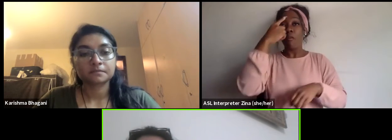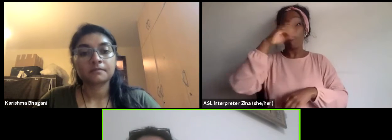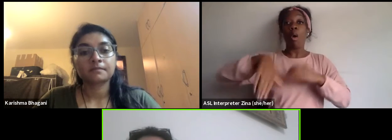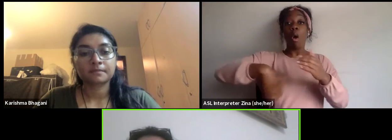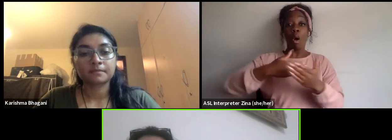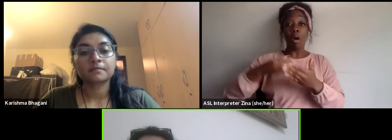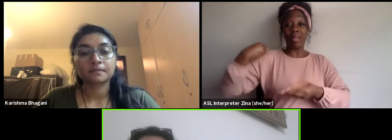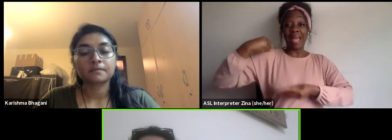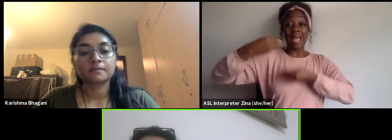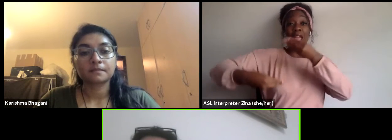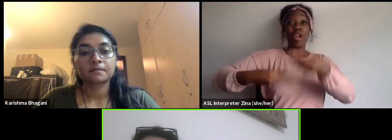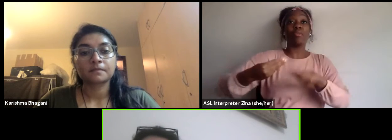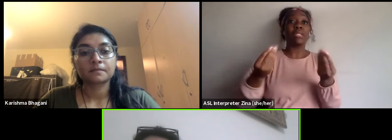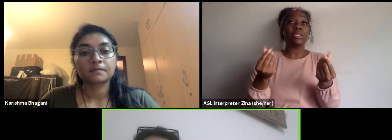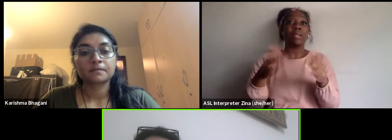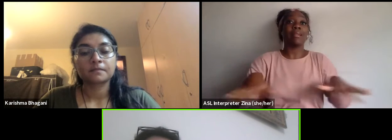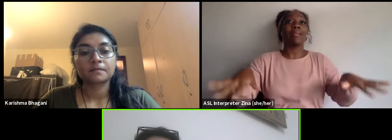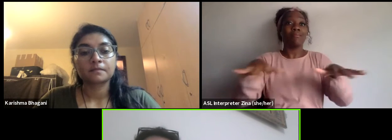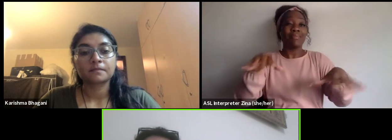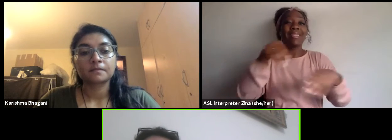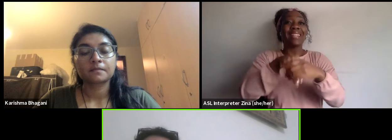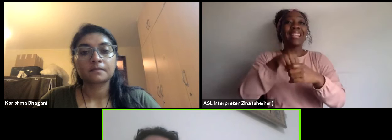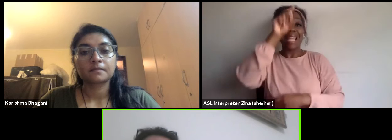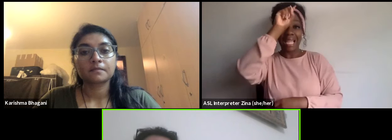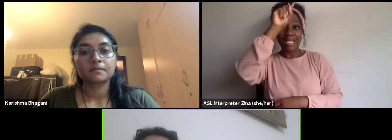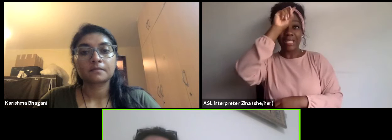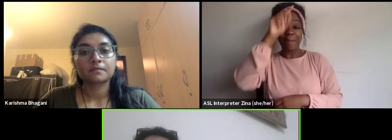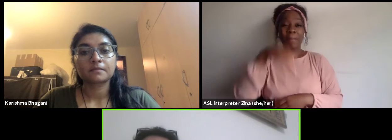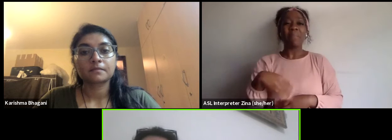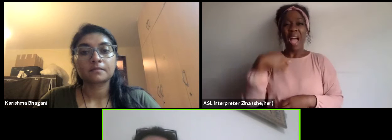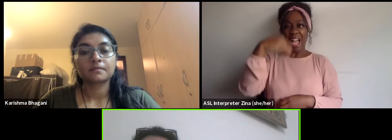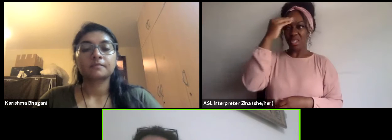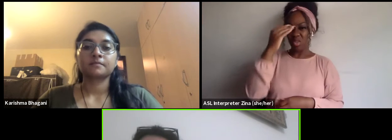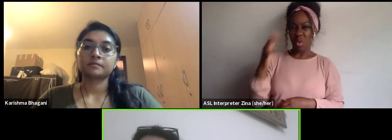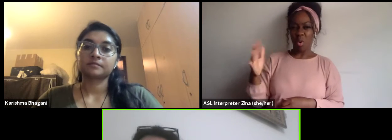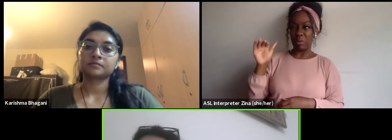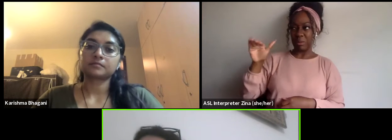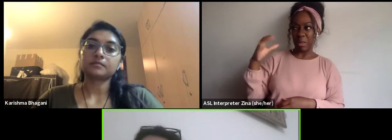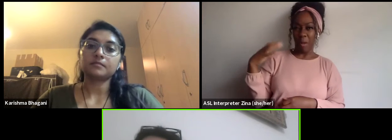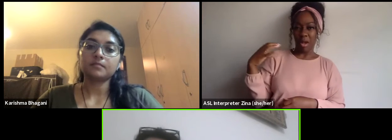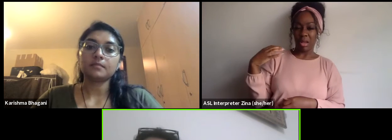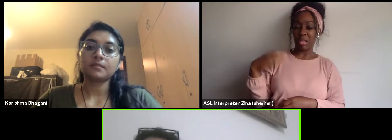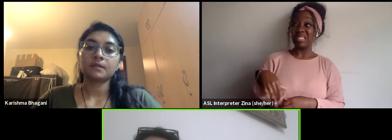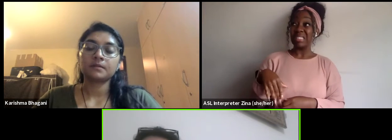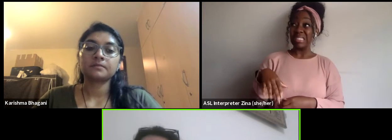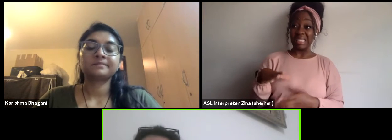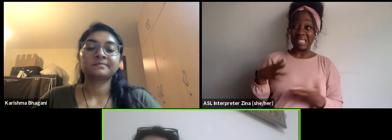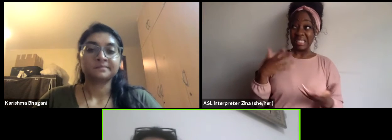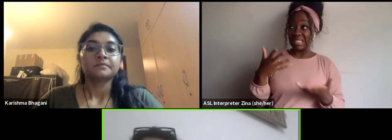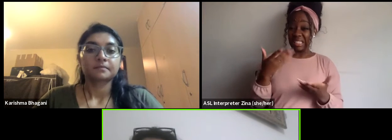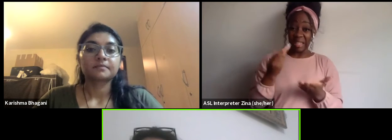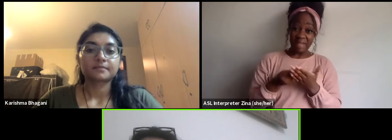And I was worried I told him Najib but the funding is soon over, what's gonna happen